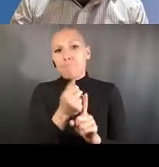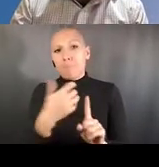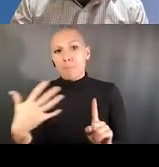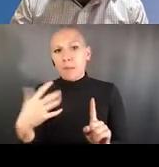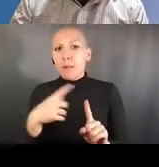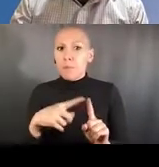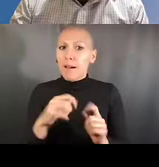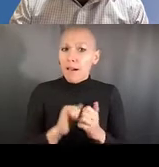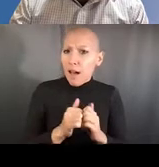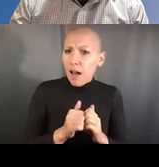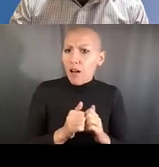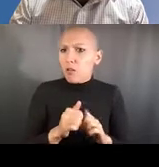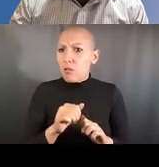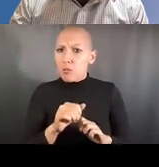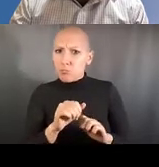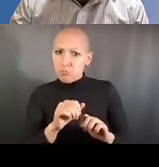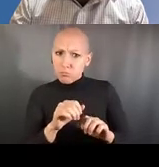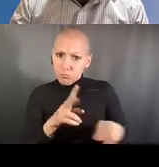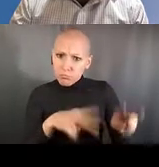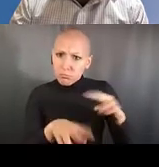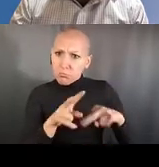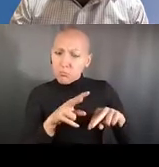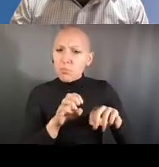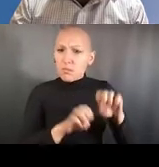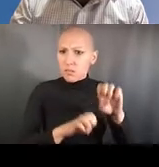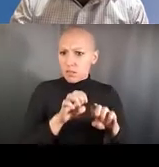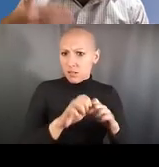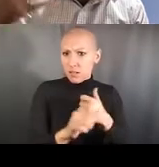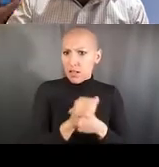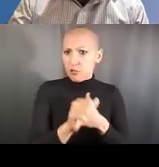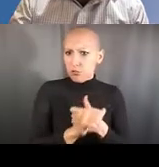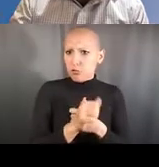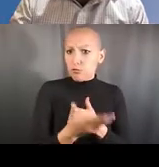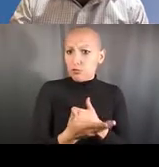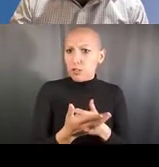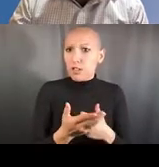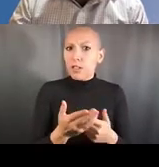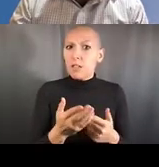We had at our semi-annual or twice every other year,